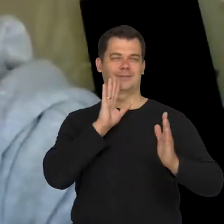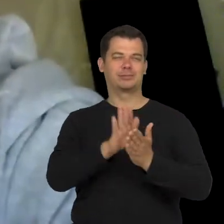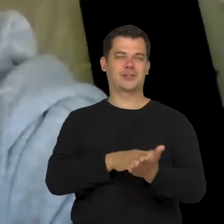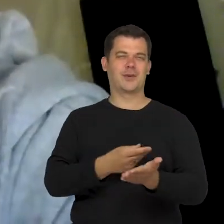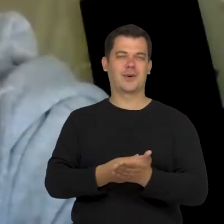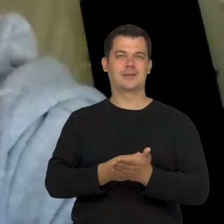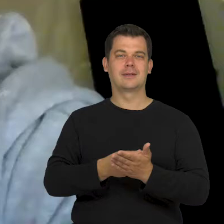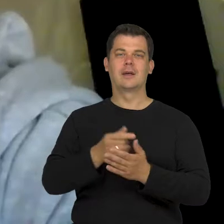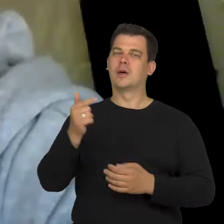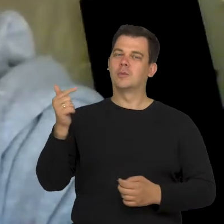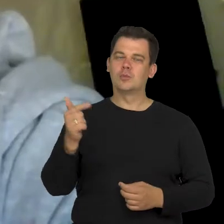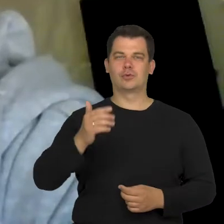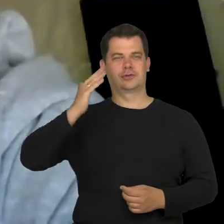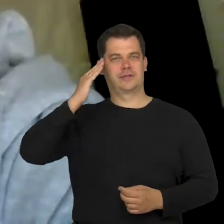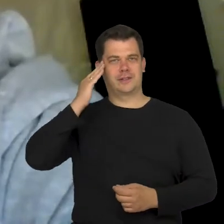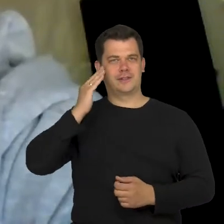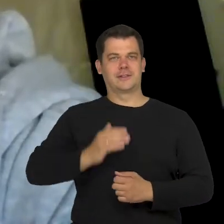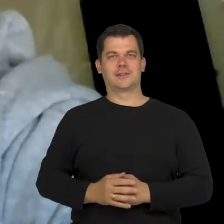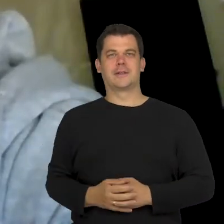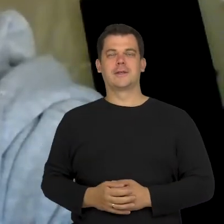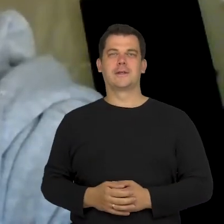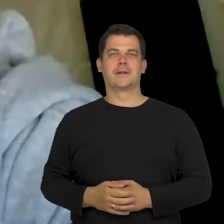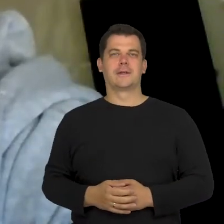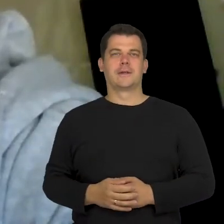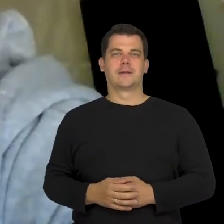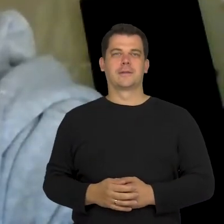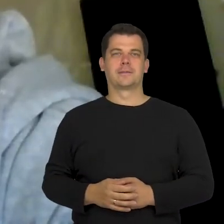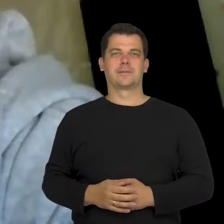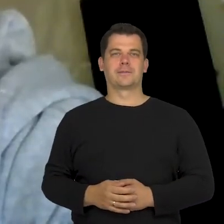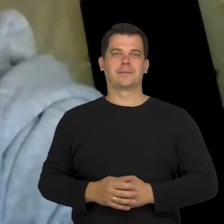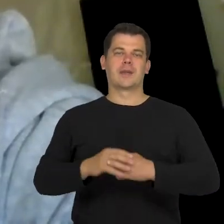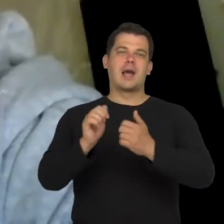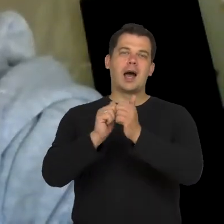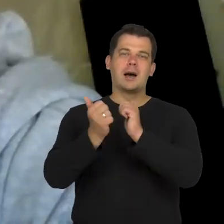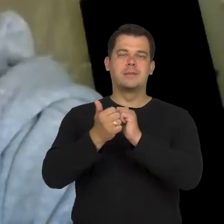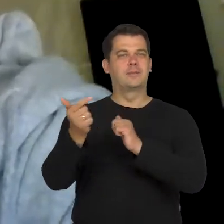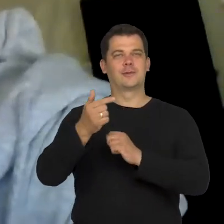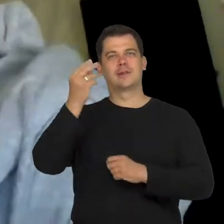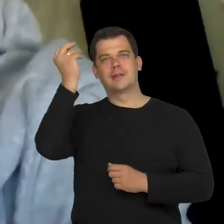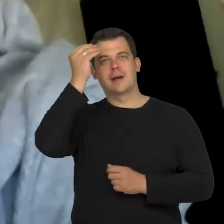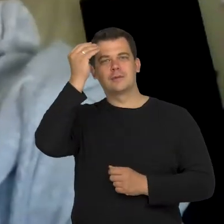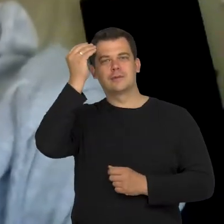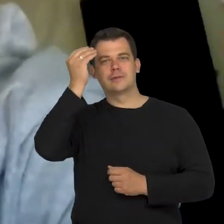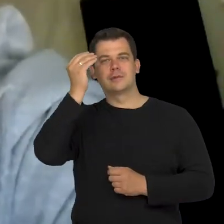that we must know or learn how to open and close it.